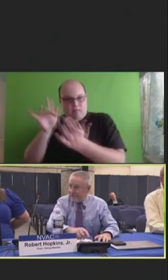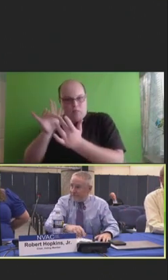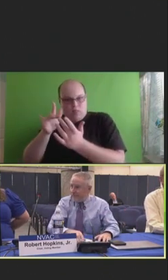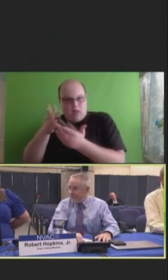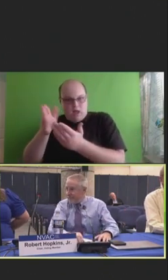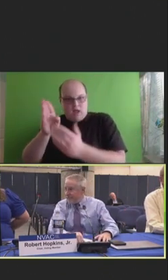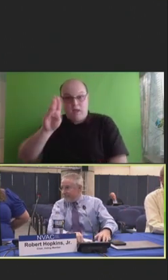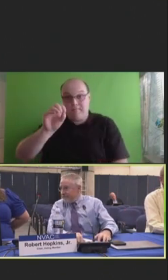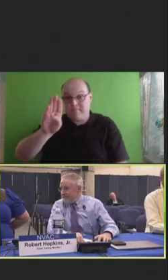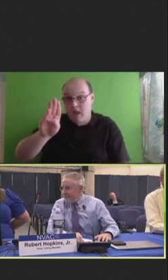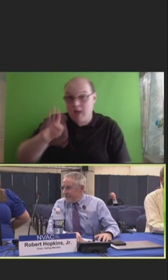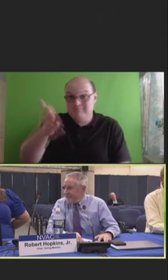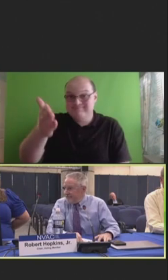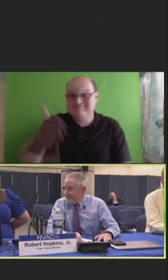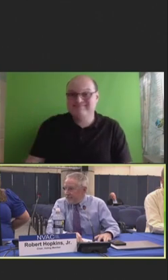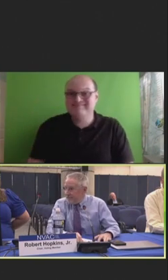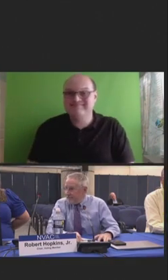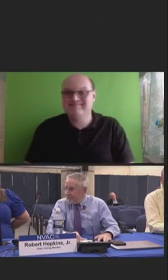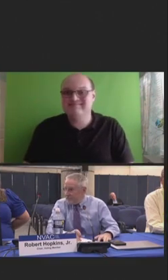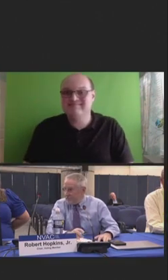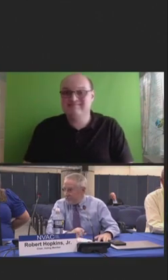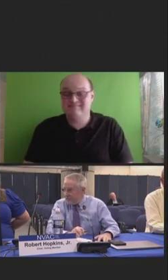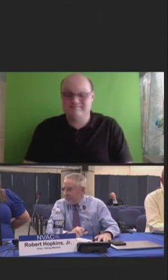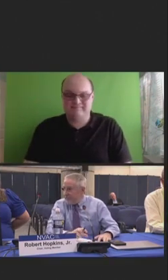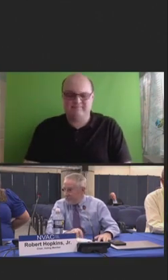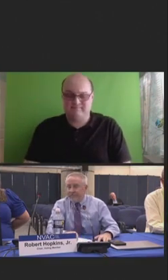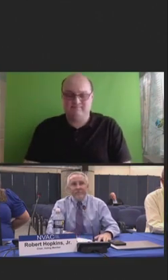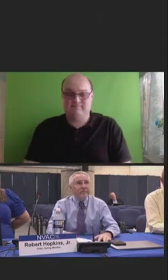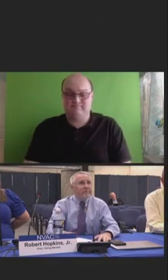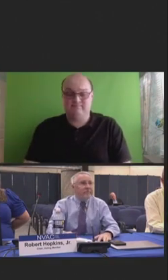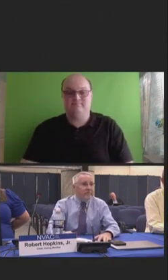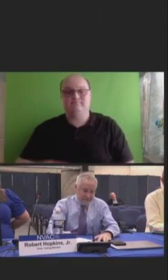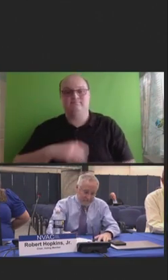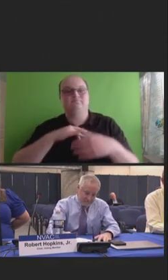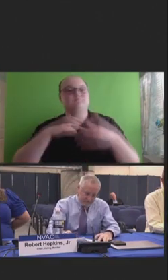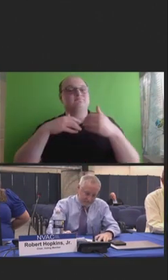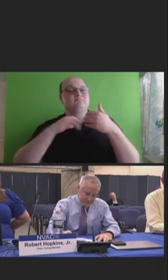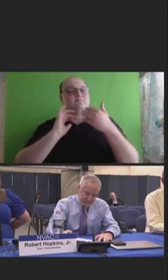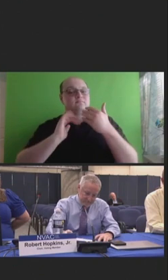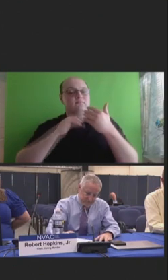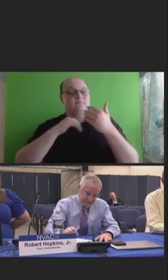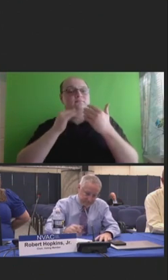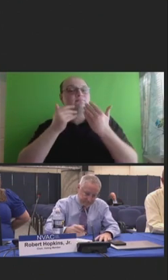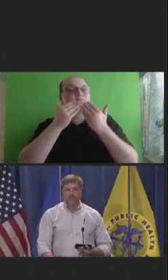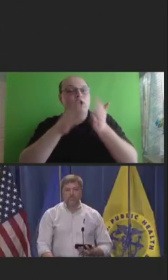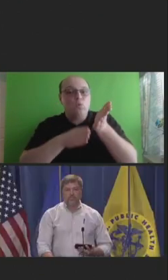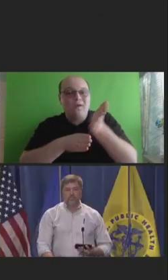Robert Schechter: Thank you. Thank you, Bob and Jewel, for all -- and the subcommittee for all the work.